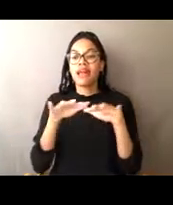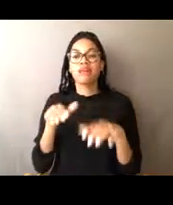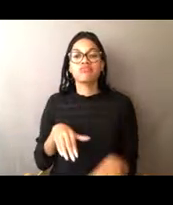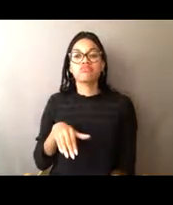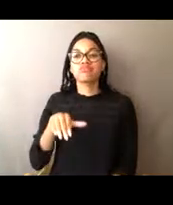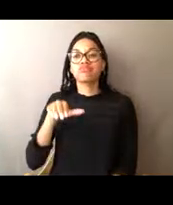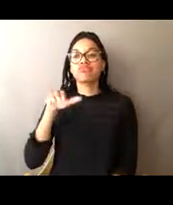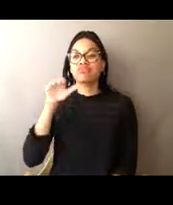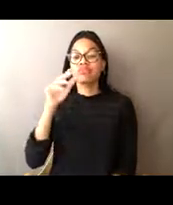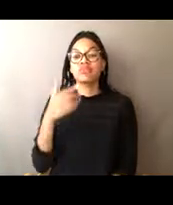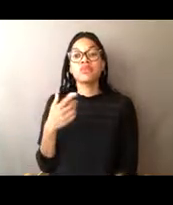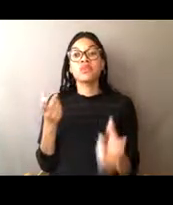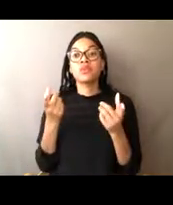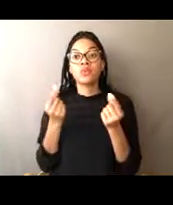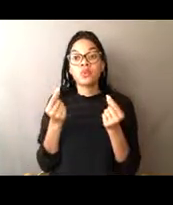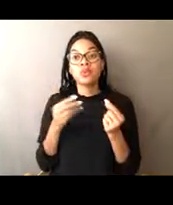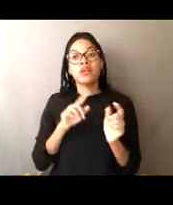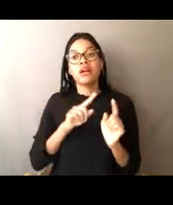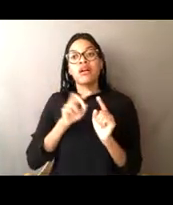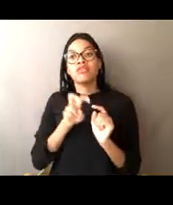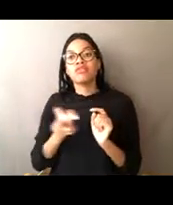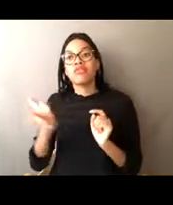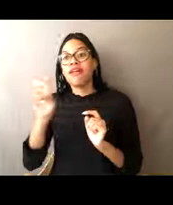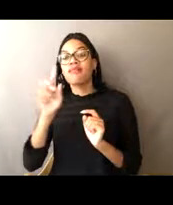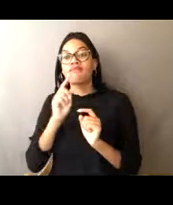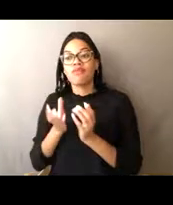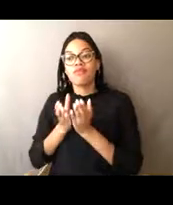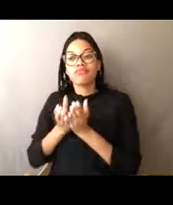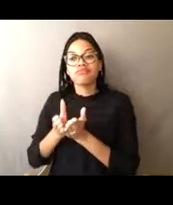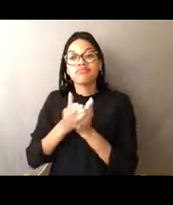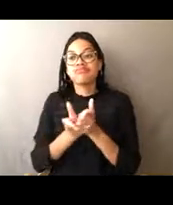rafting, and fishing and hunting.